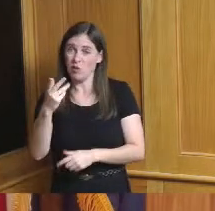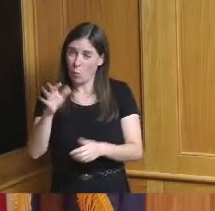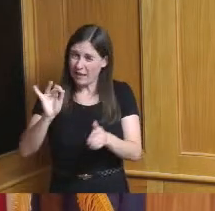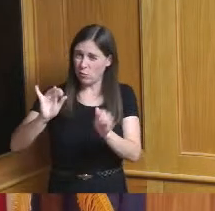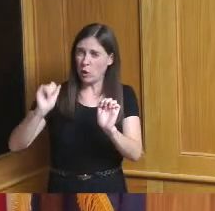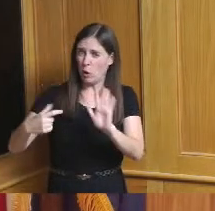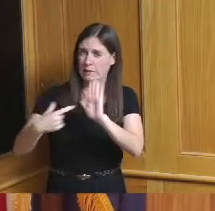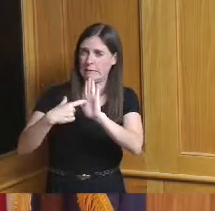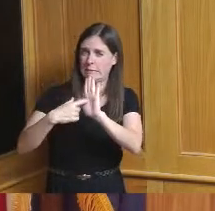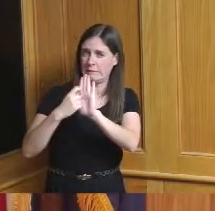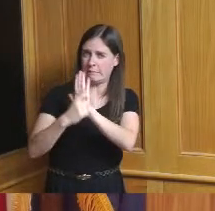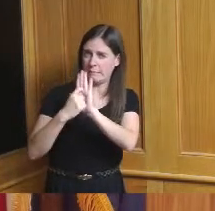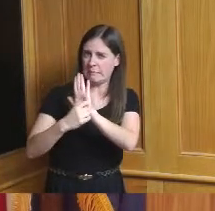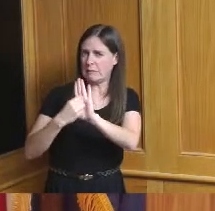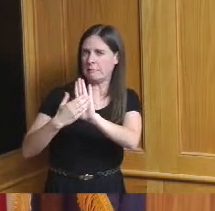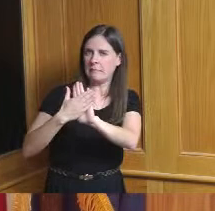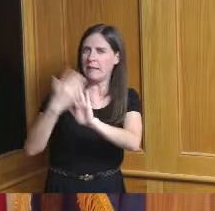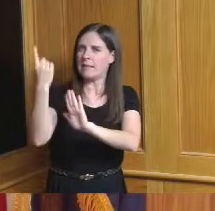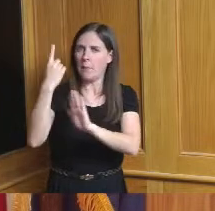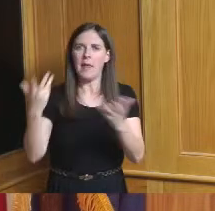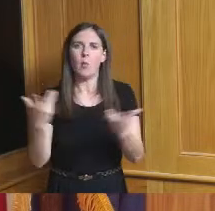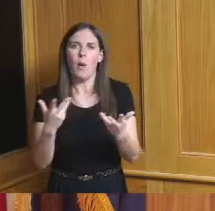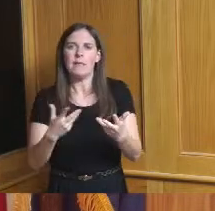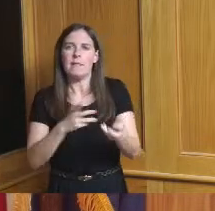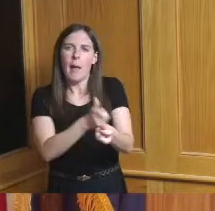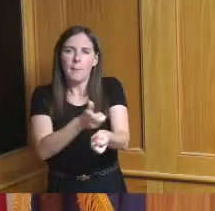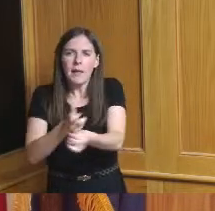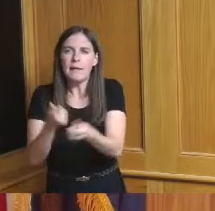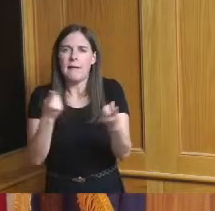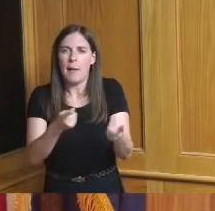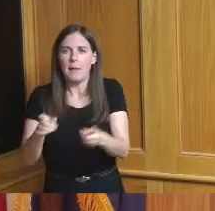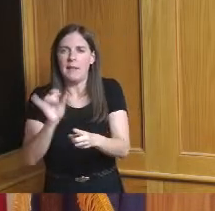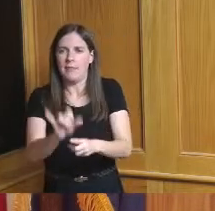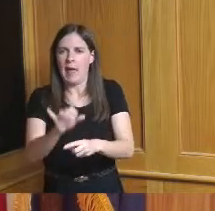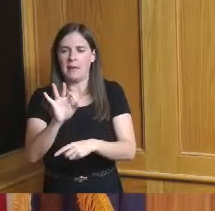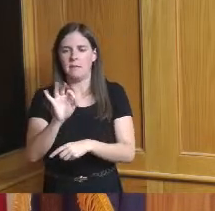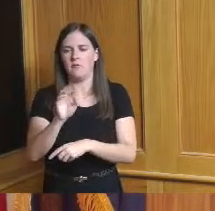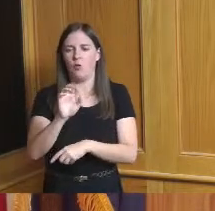update us what's going on with that property what's what's happening with it so that at